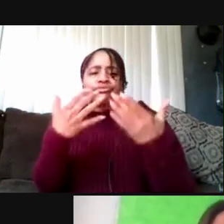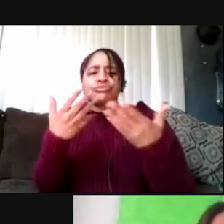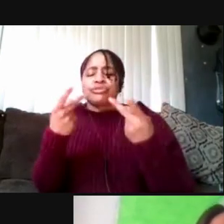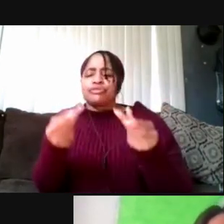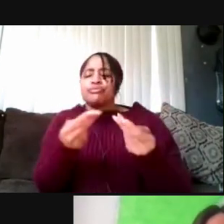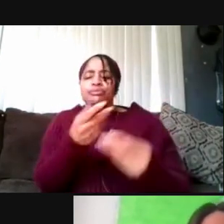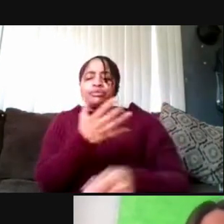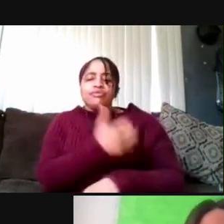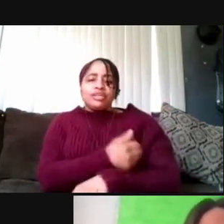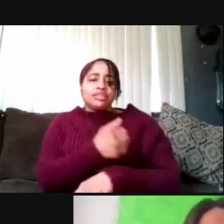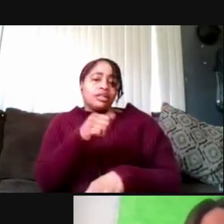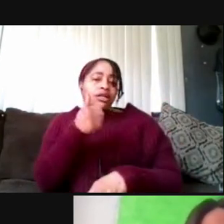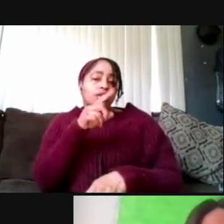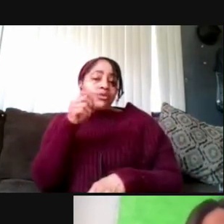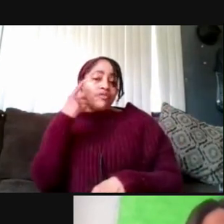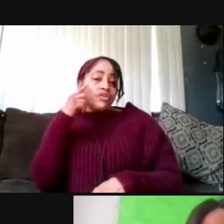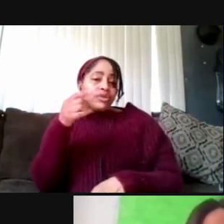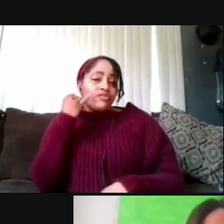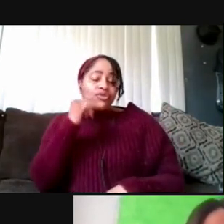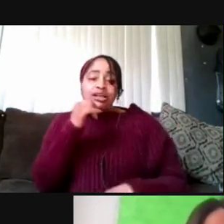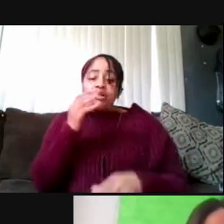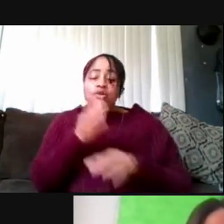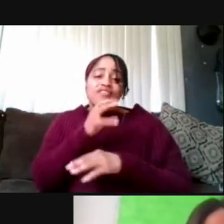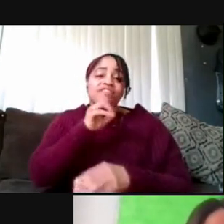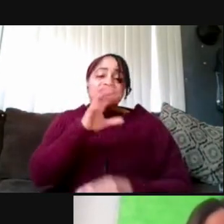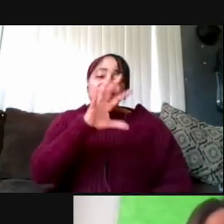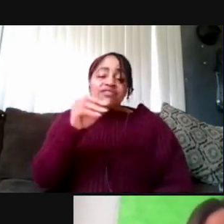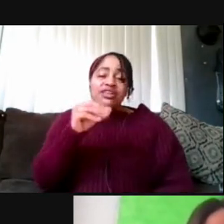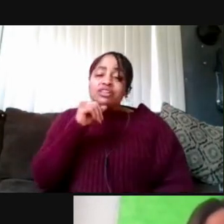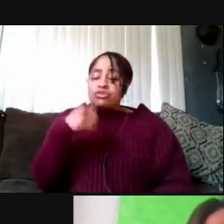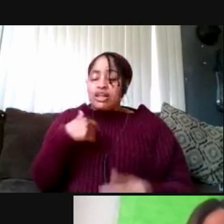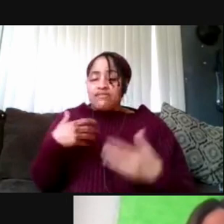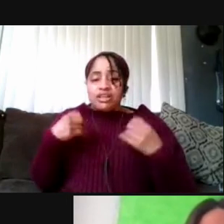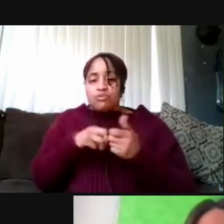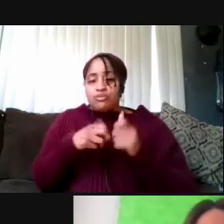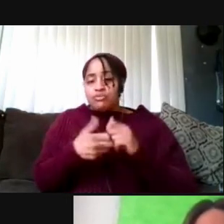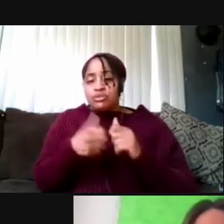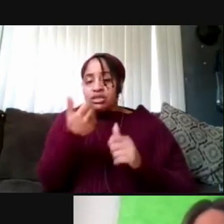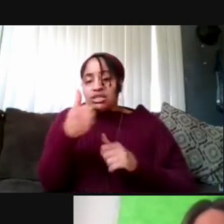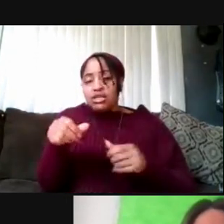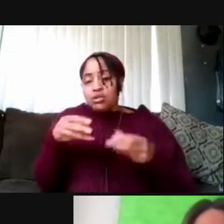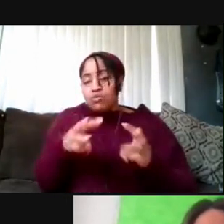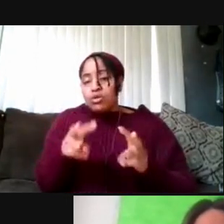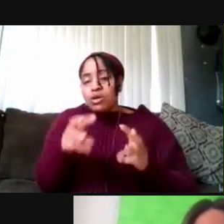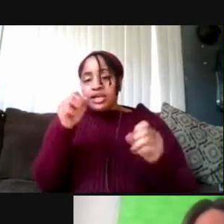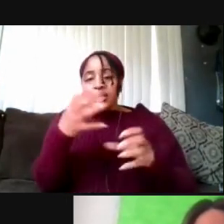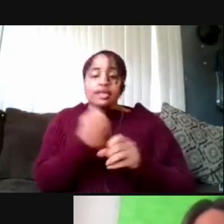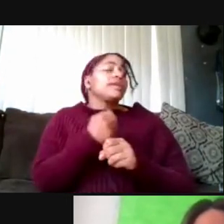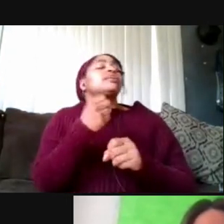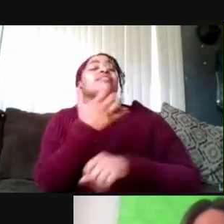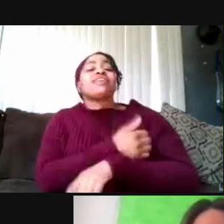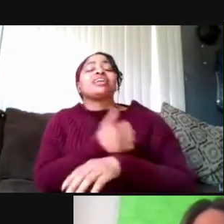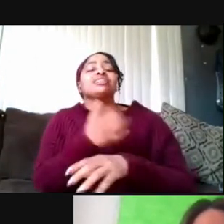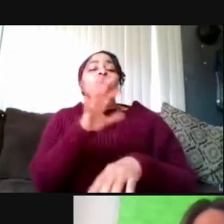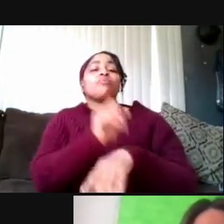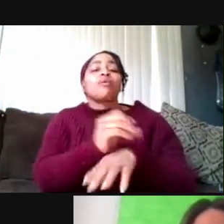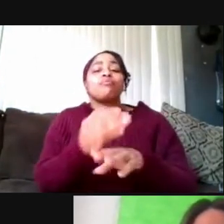"If you're not over 50, and do not have underlying health conditions, is there any way to get a vaccine appointment before April 5th,